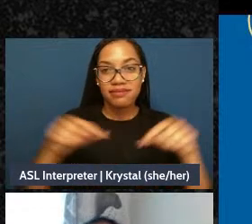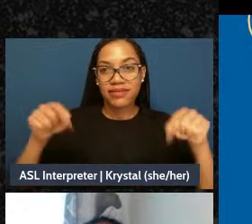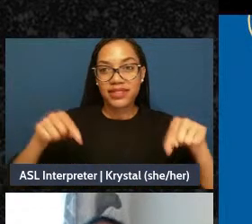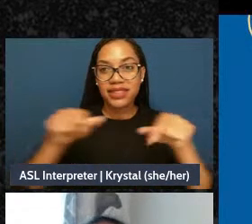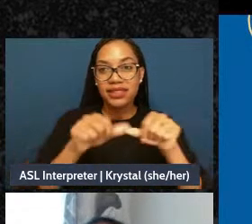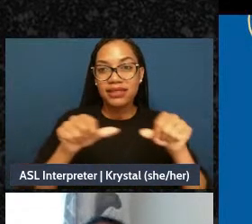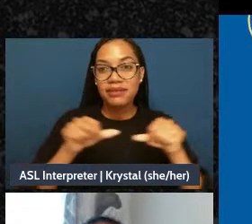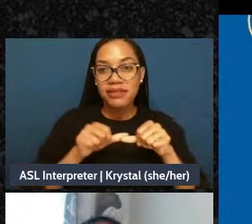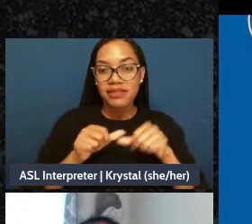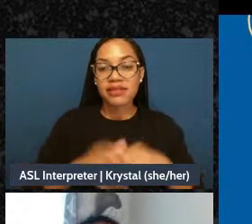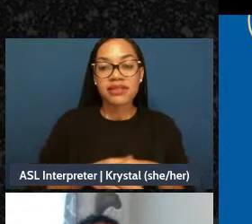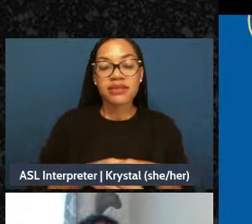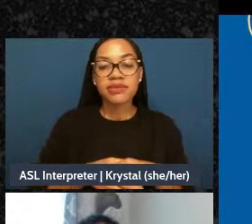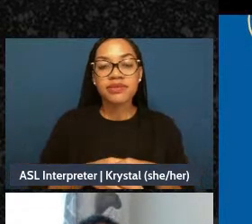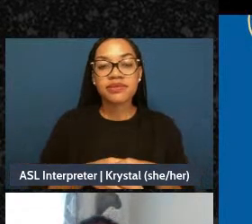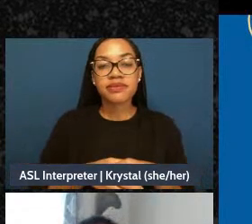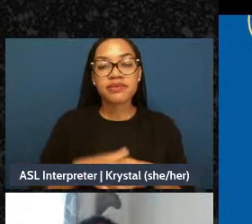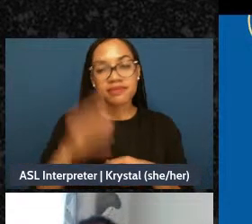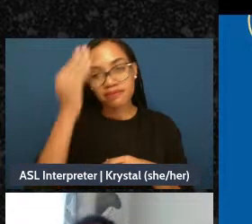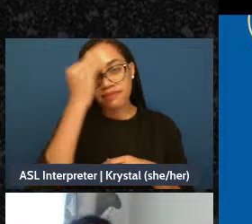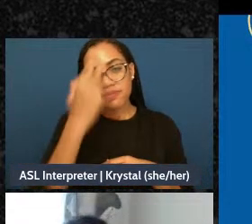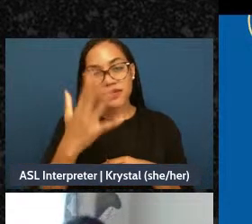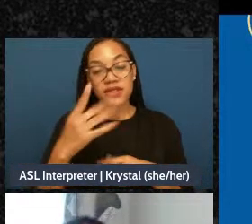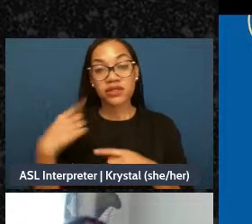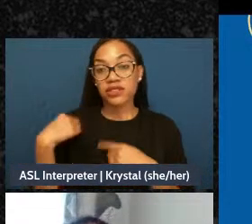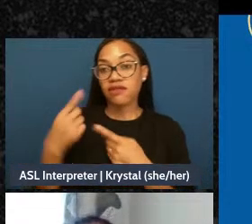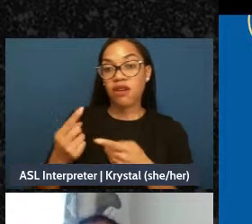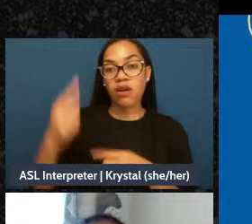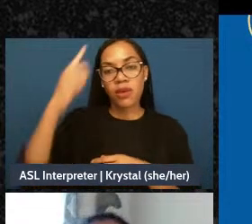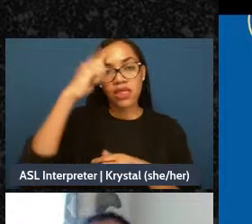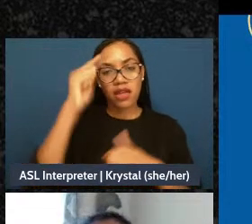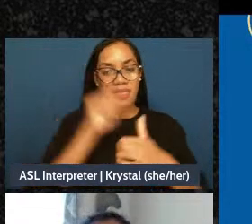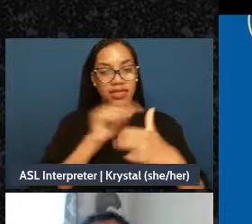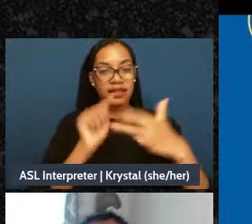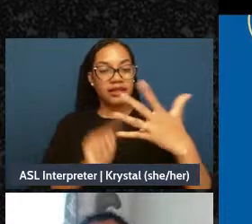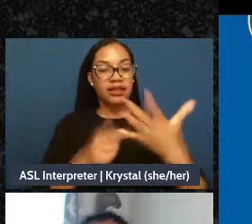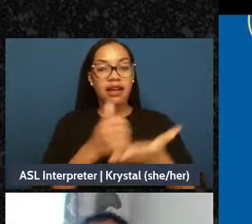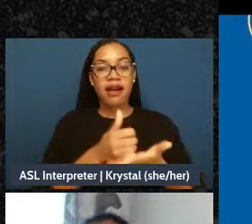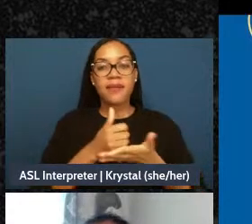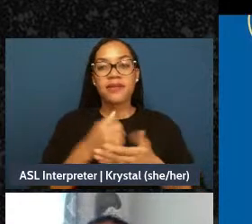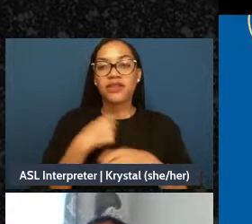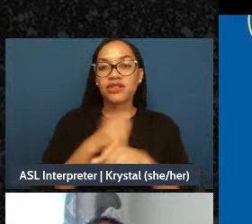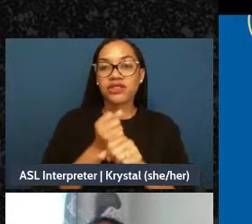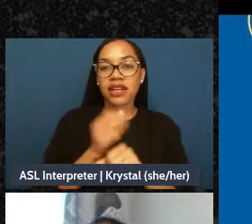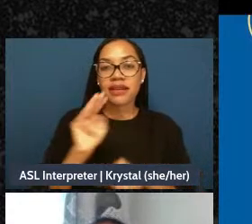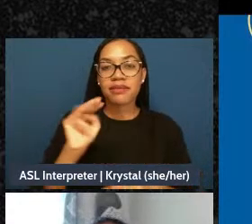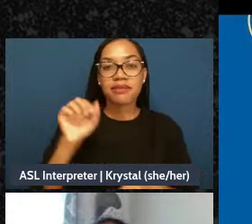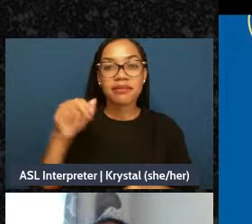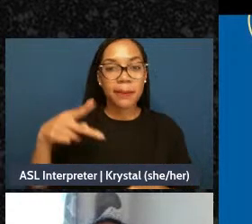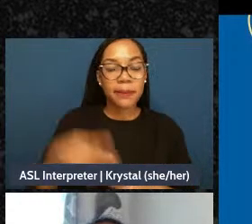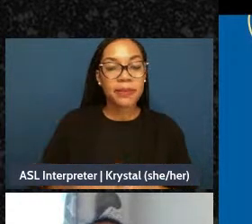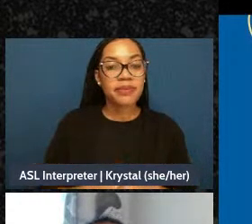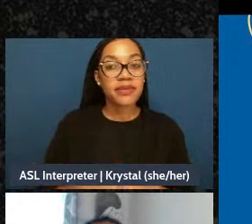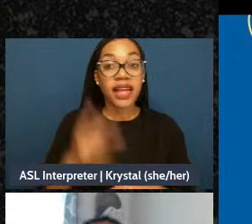has been helpful for us in creating them um. And I already saw people answering some aspects of